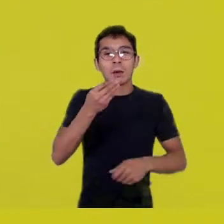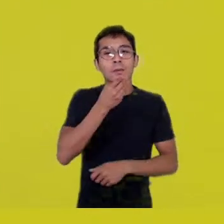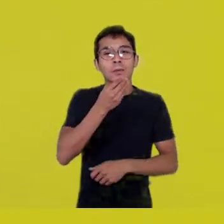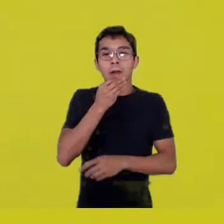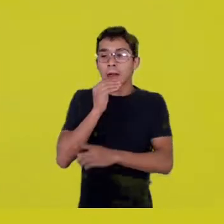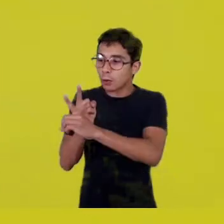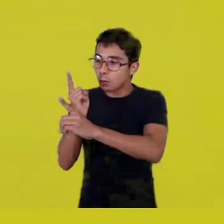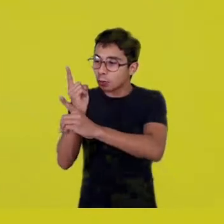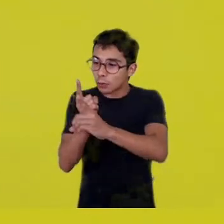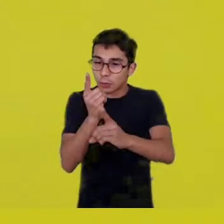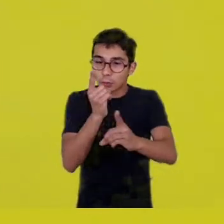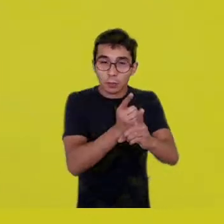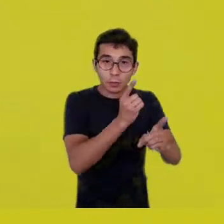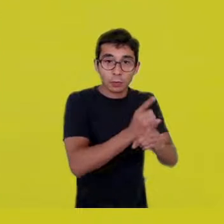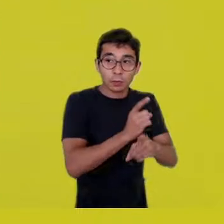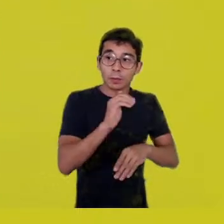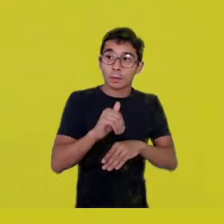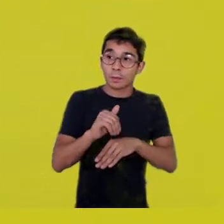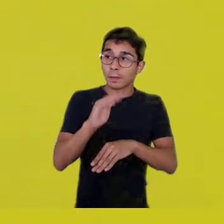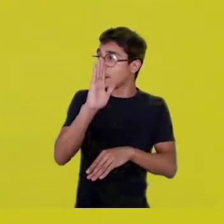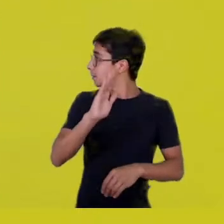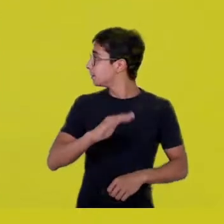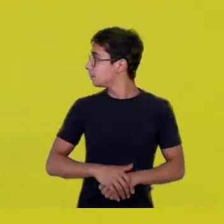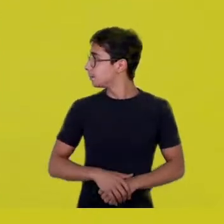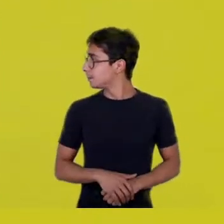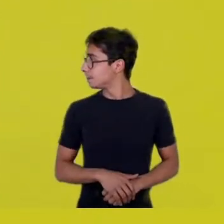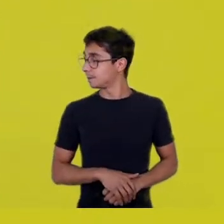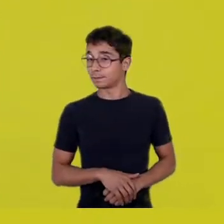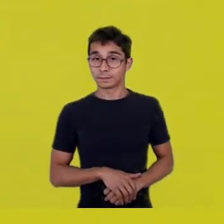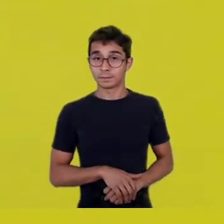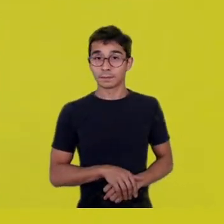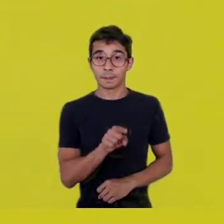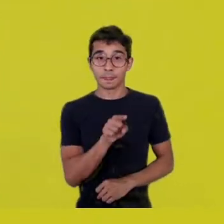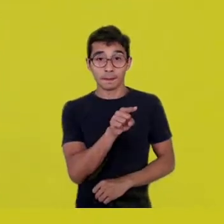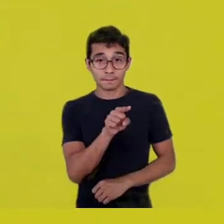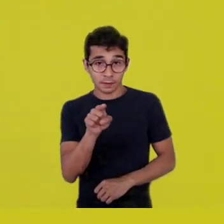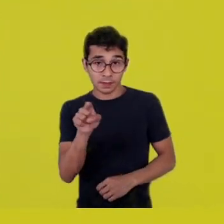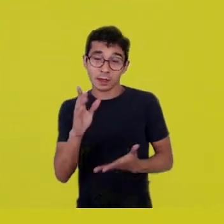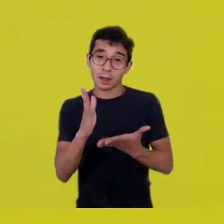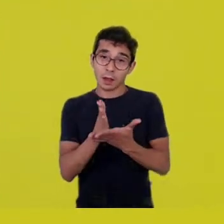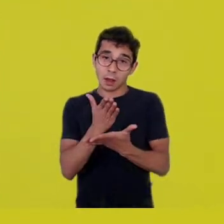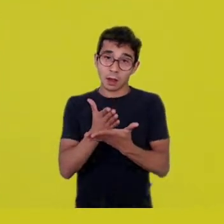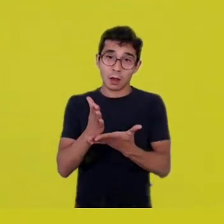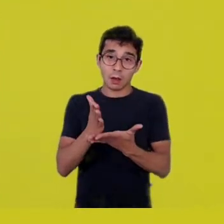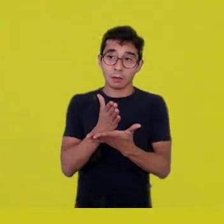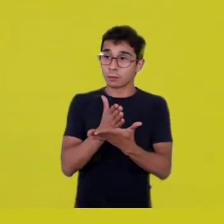Some of you who are following me in this conversation,